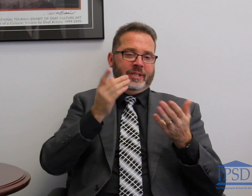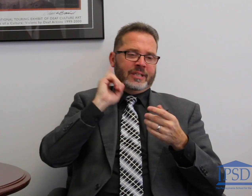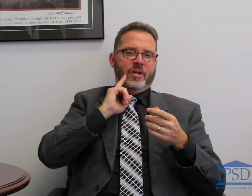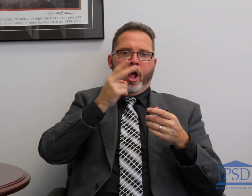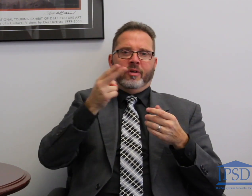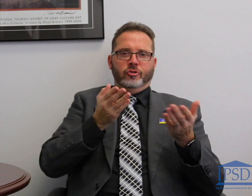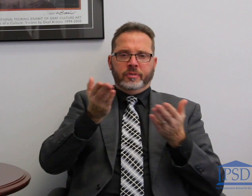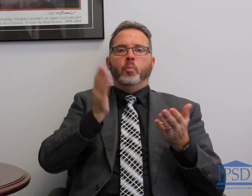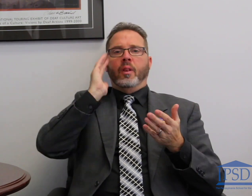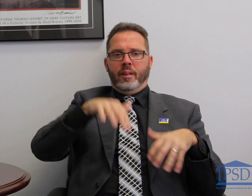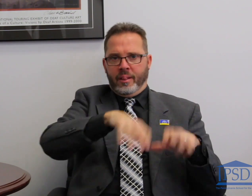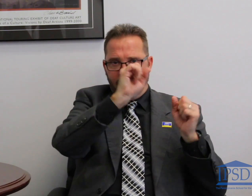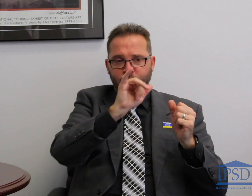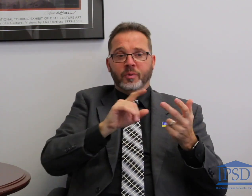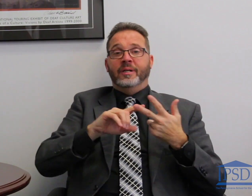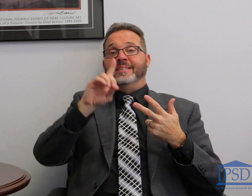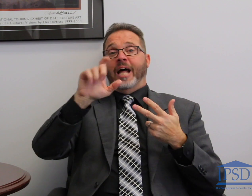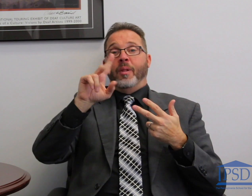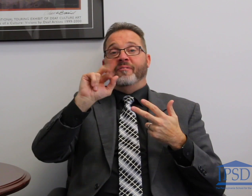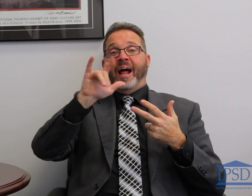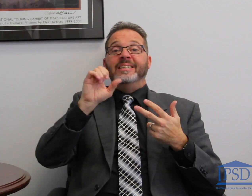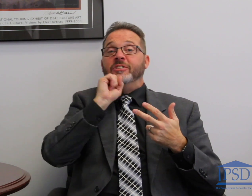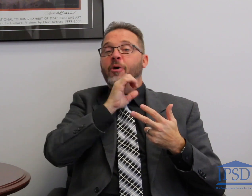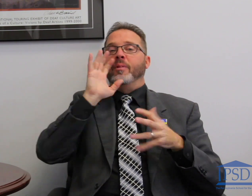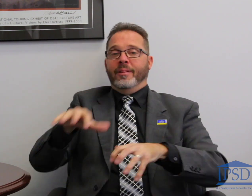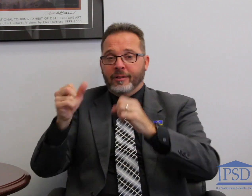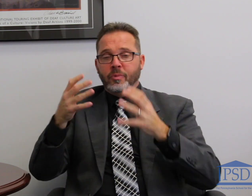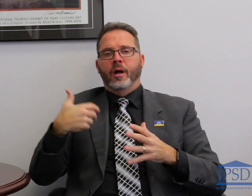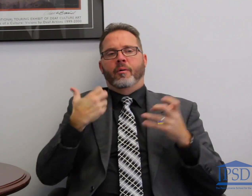Services organization and the Deaf and Hard of Hearing Senior Citizens